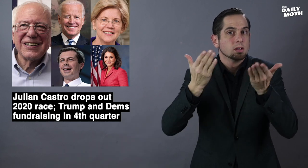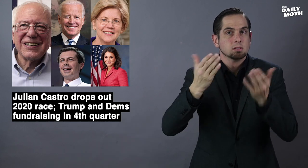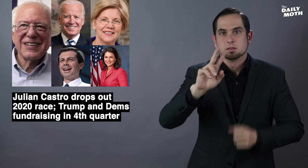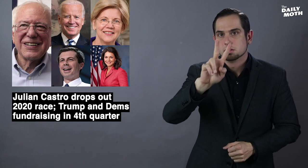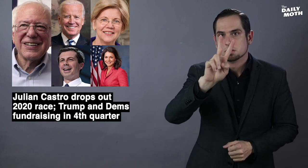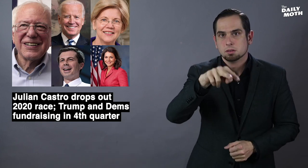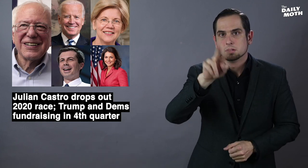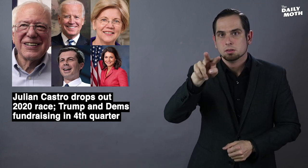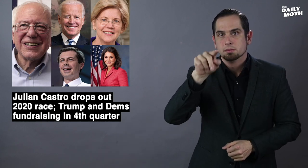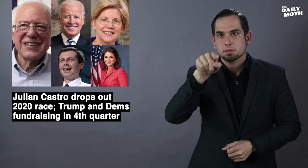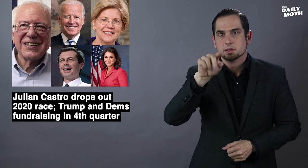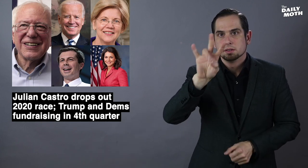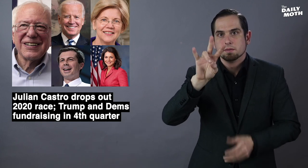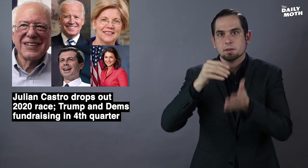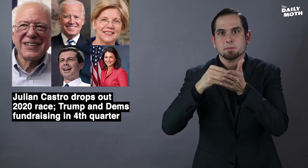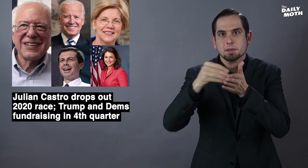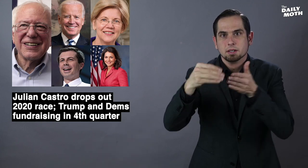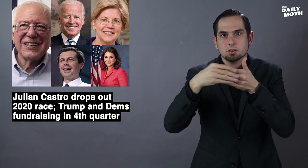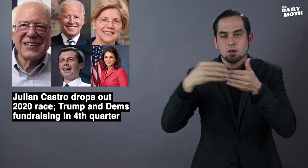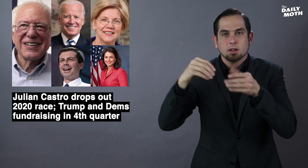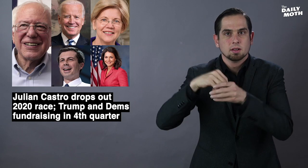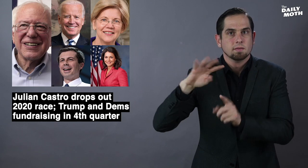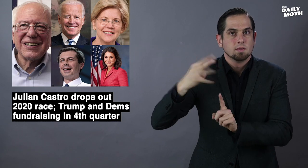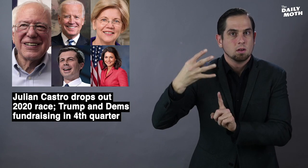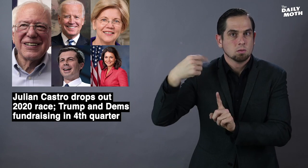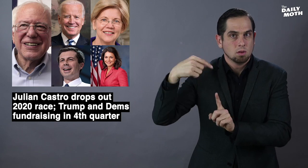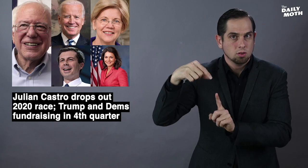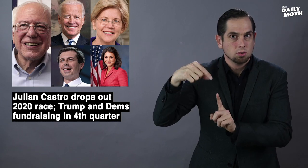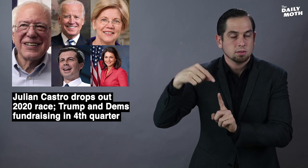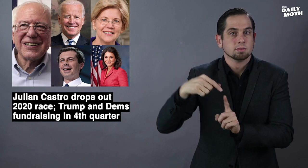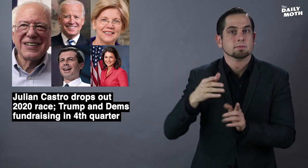they raised $22.7 million in the fourth quarter.